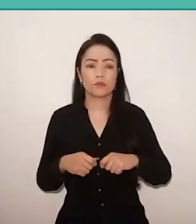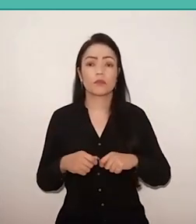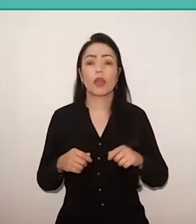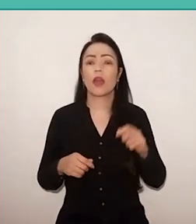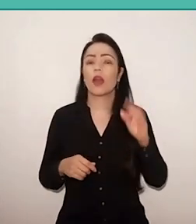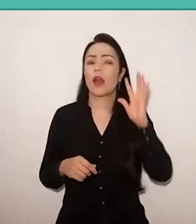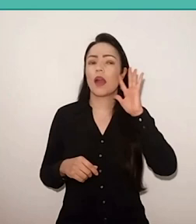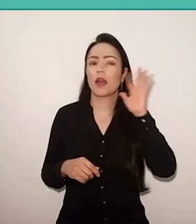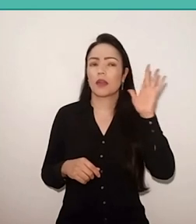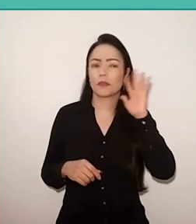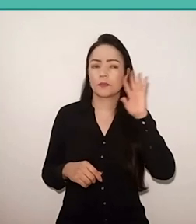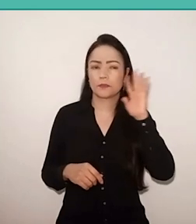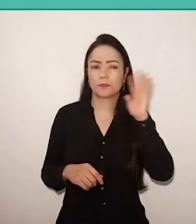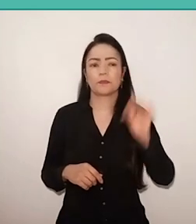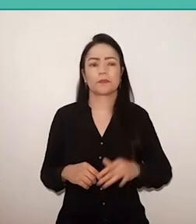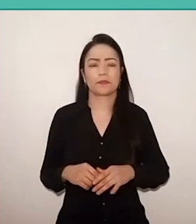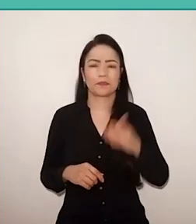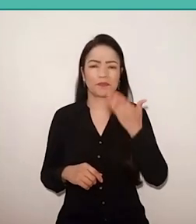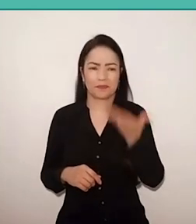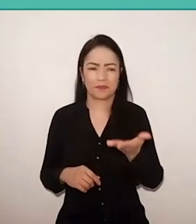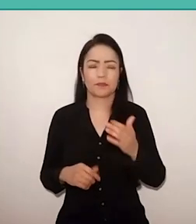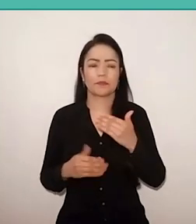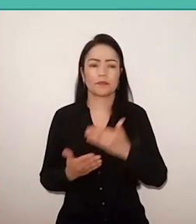and from this reflective thinking,